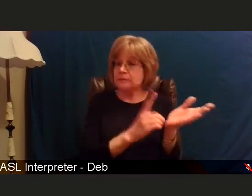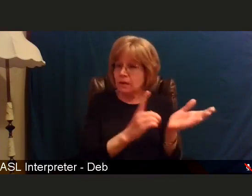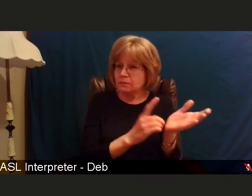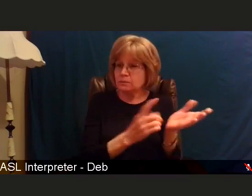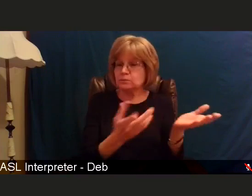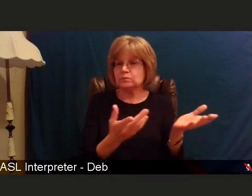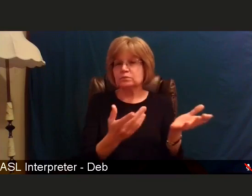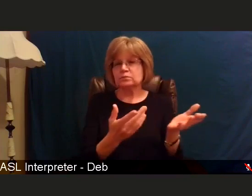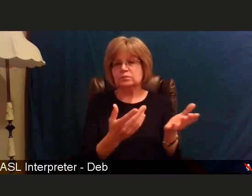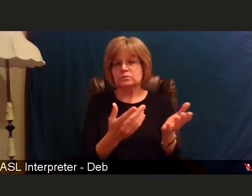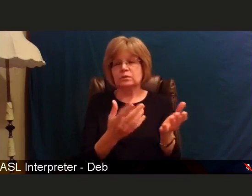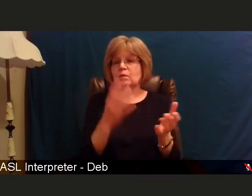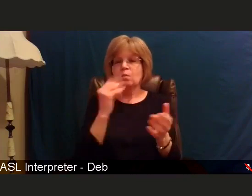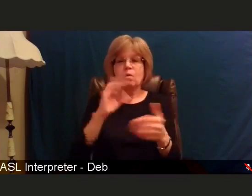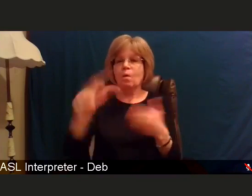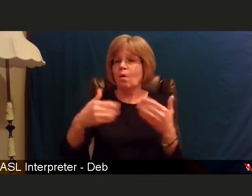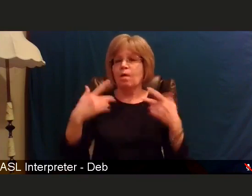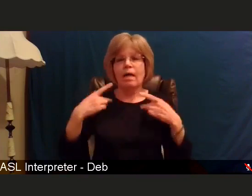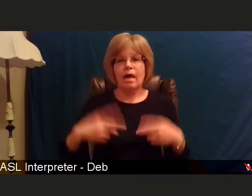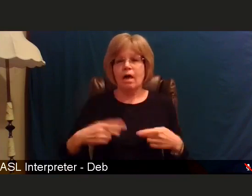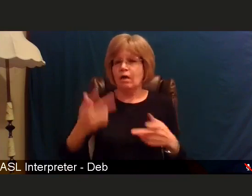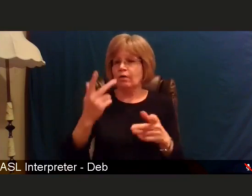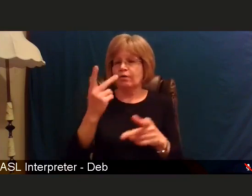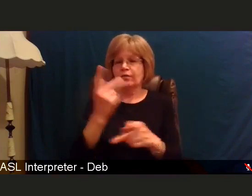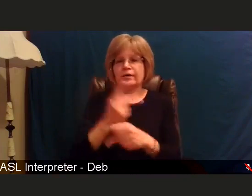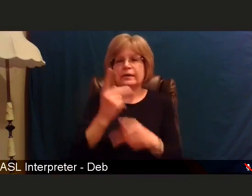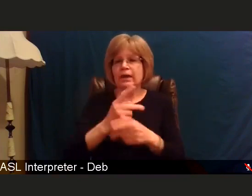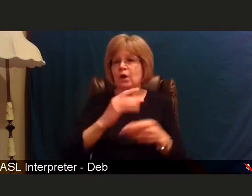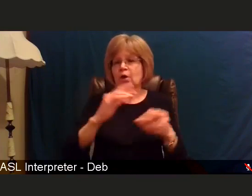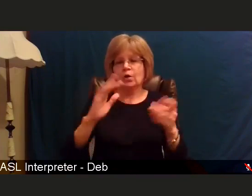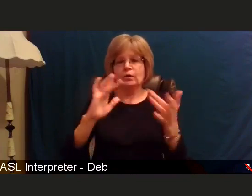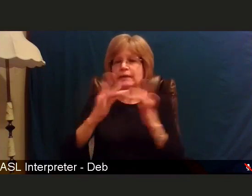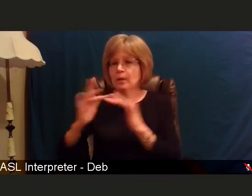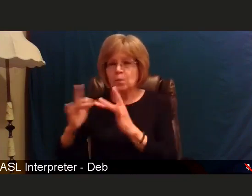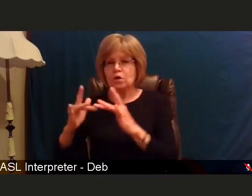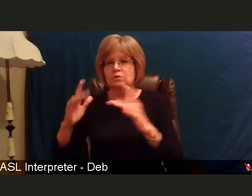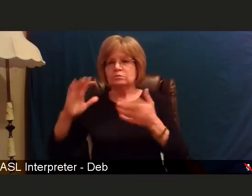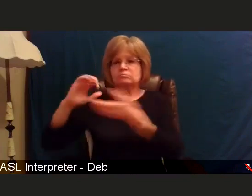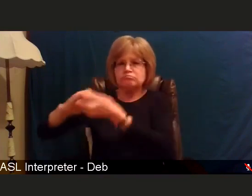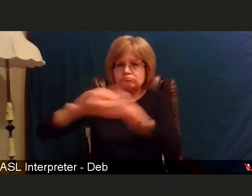of all the healthcare networks in order to get this done. We rely on the state of Delaware